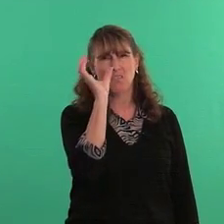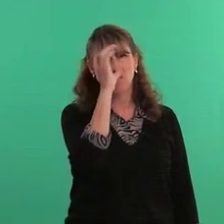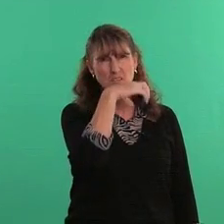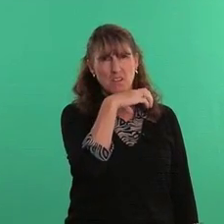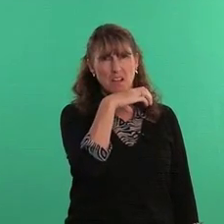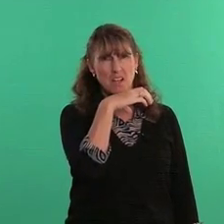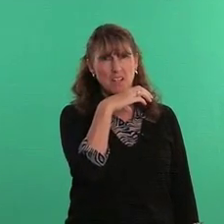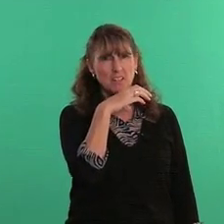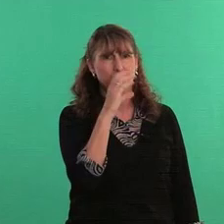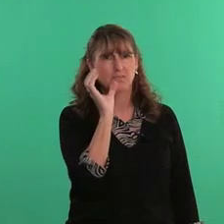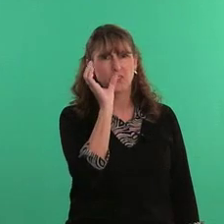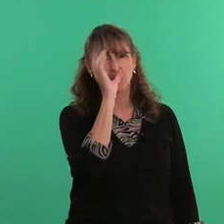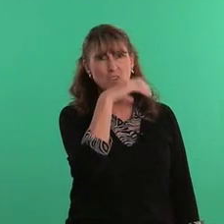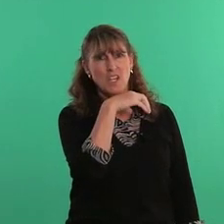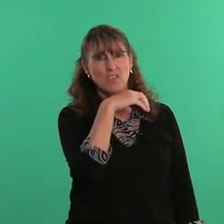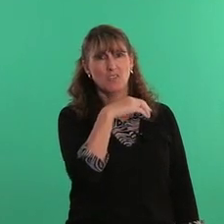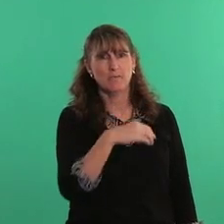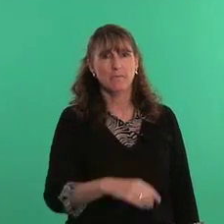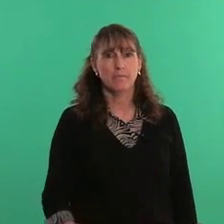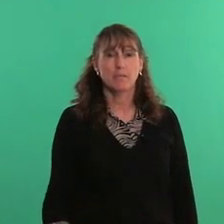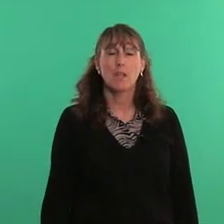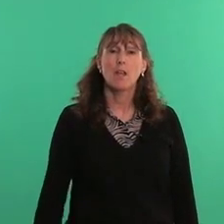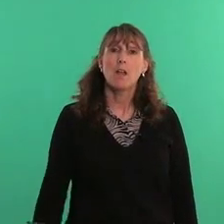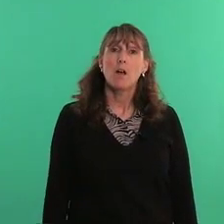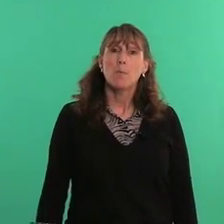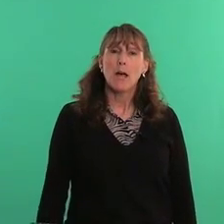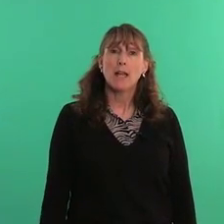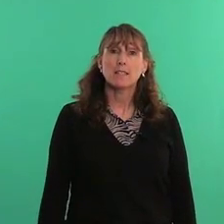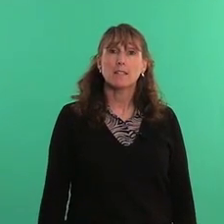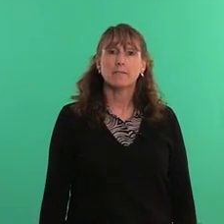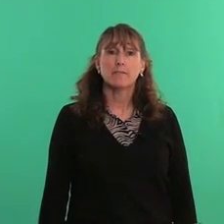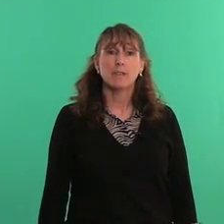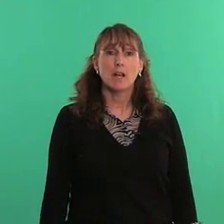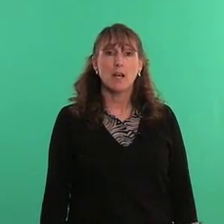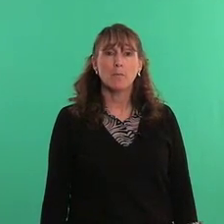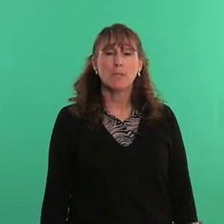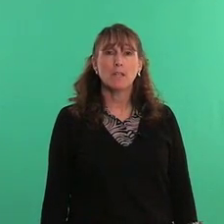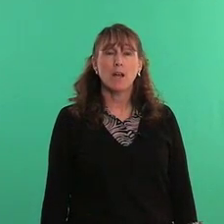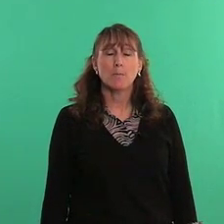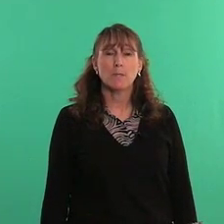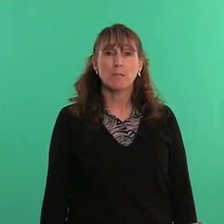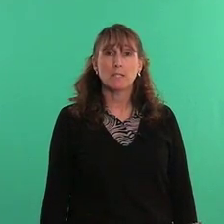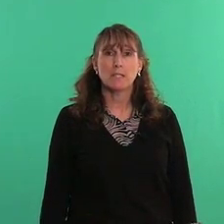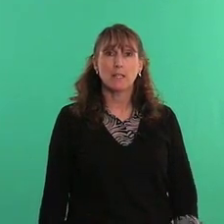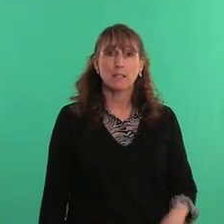odd, strange positive, upbeat, optimistic